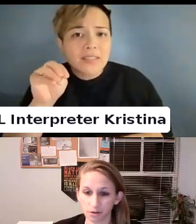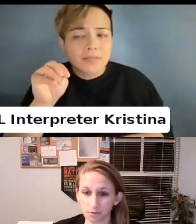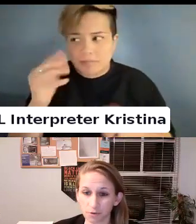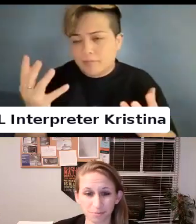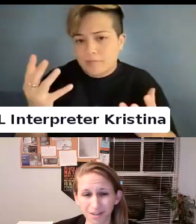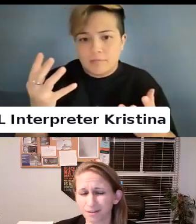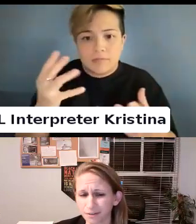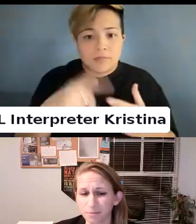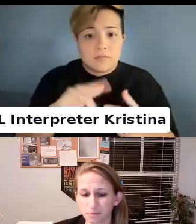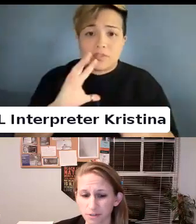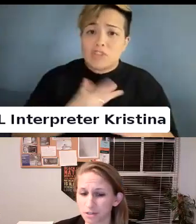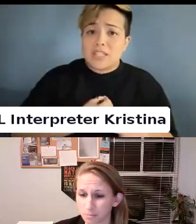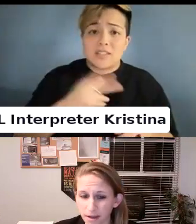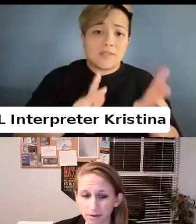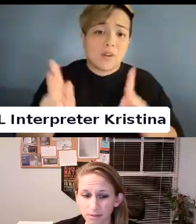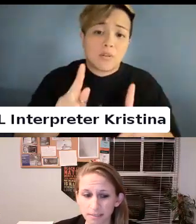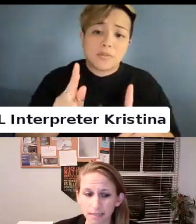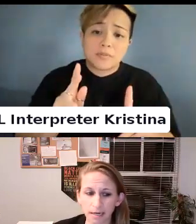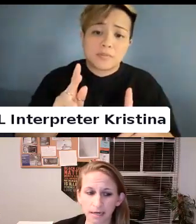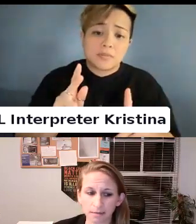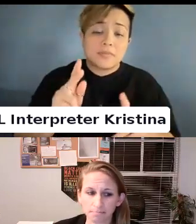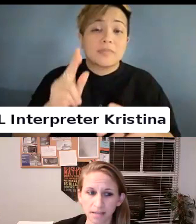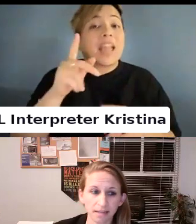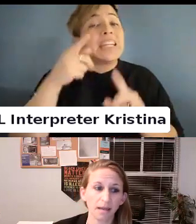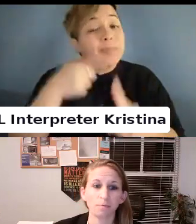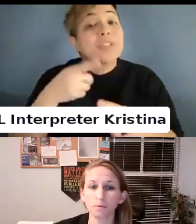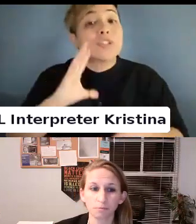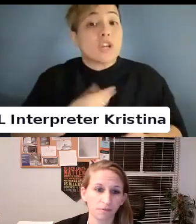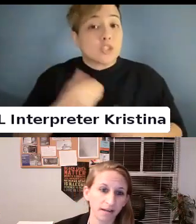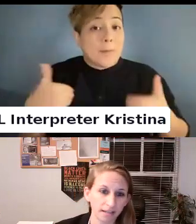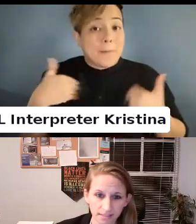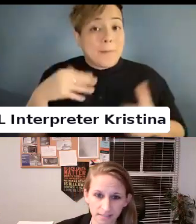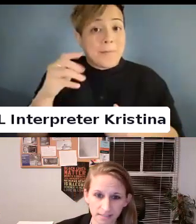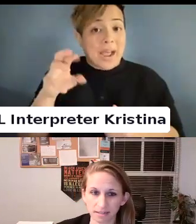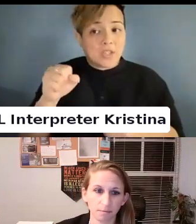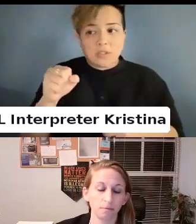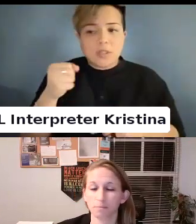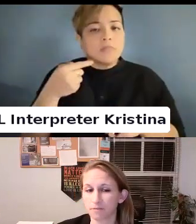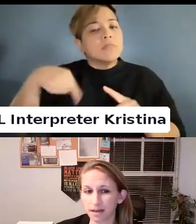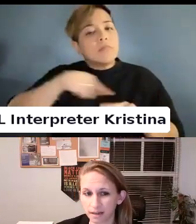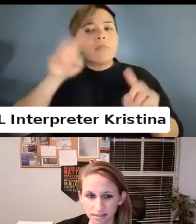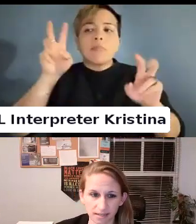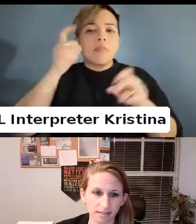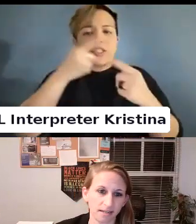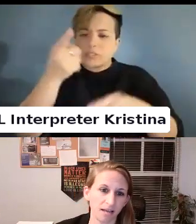transgender folks, and particularly transgender minors capable of providing consent.